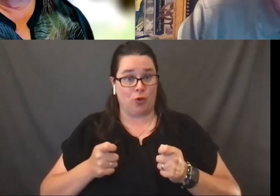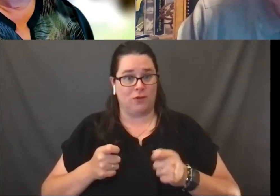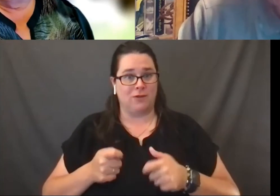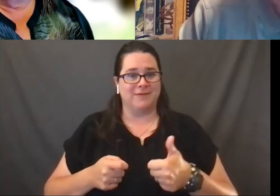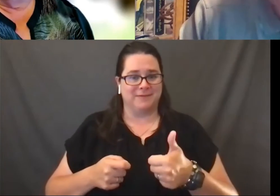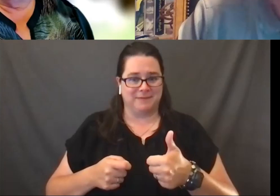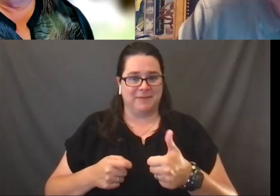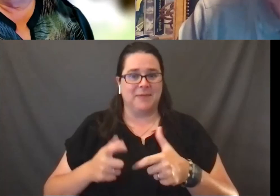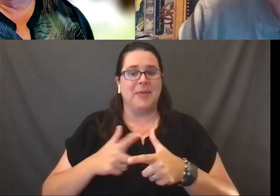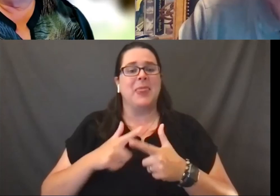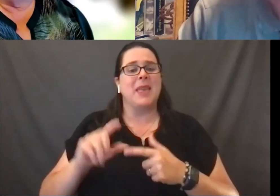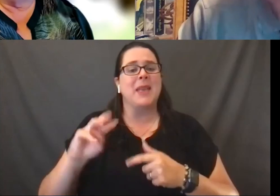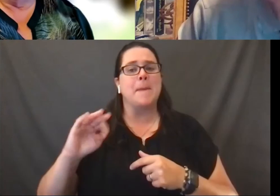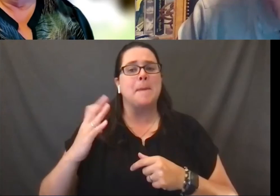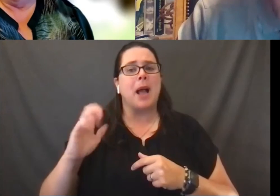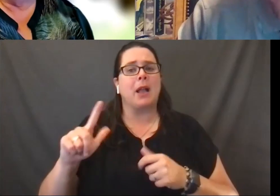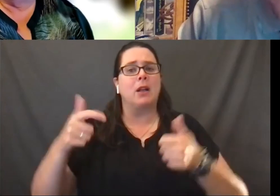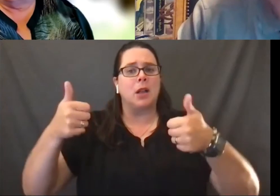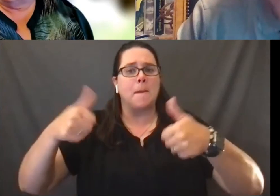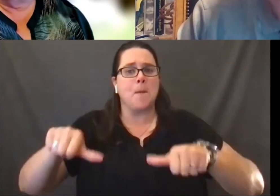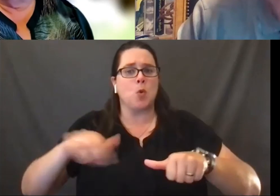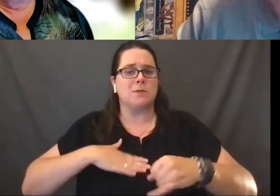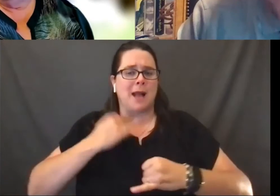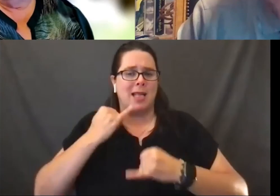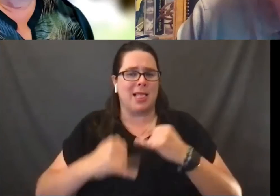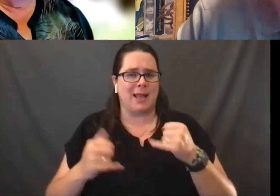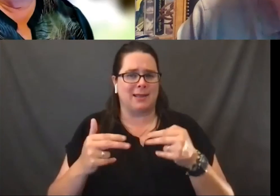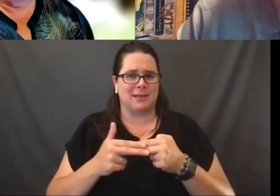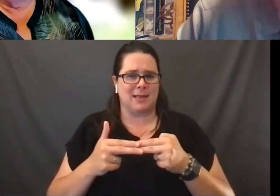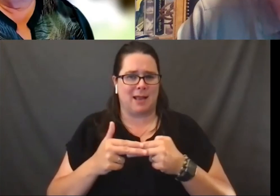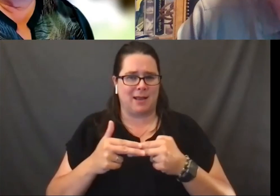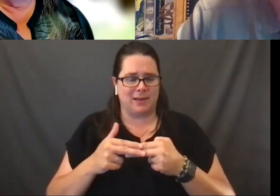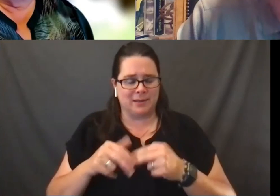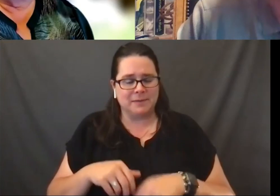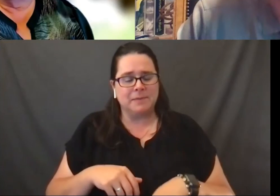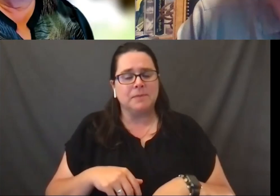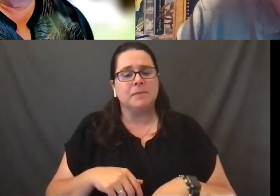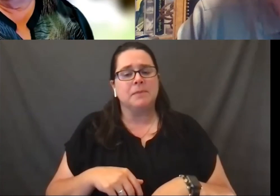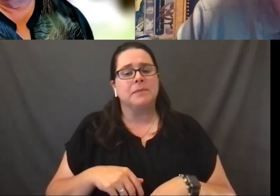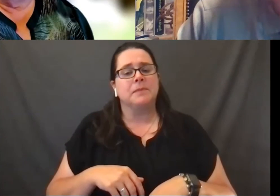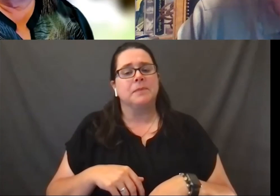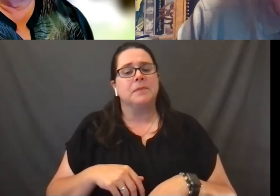So that Michael can put up my last slide. And I wanted to notice this is going on,